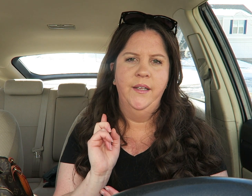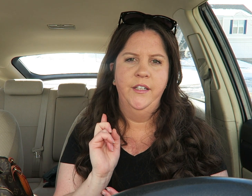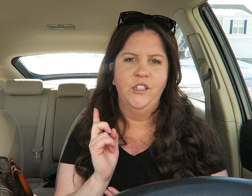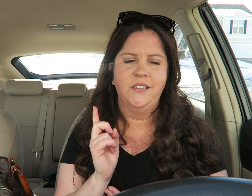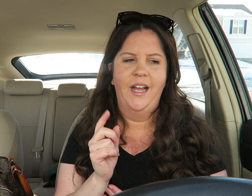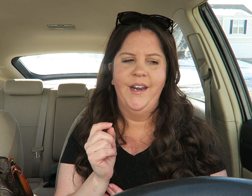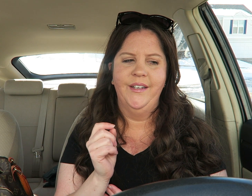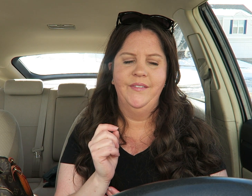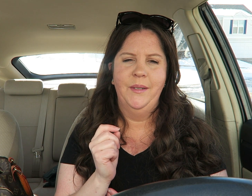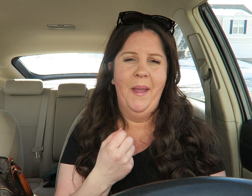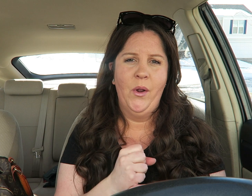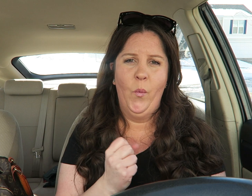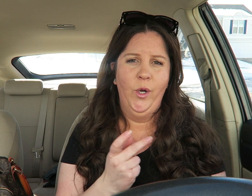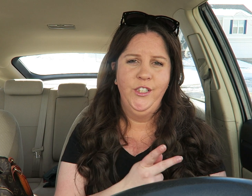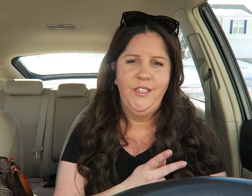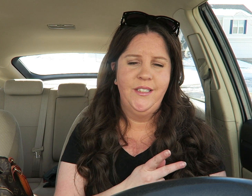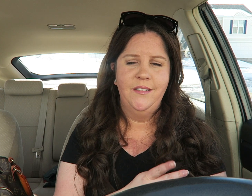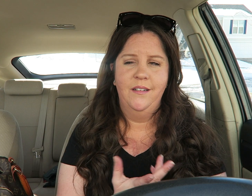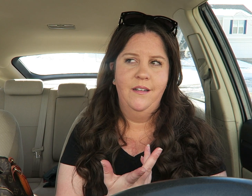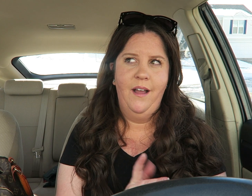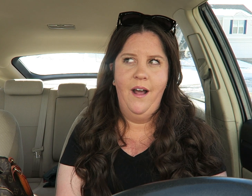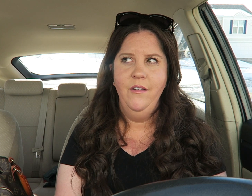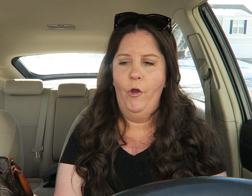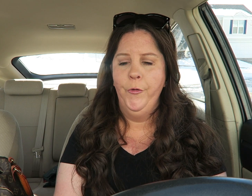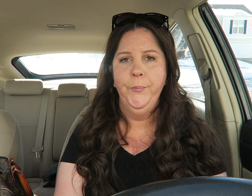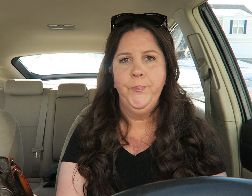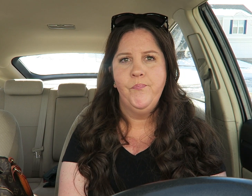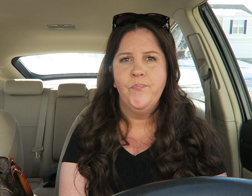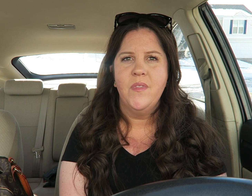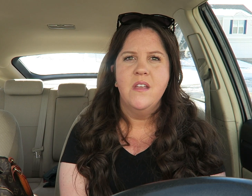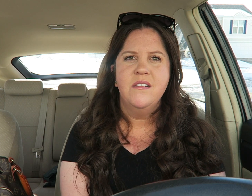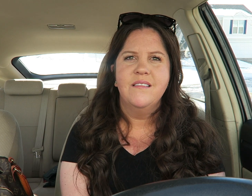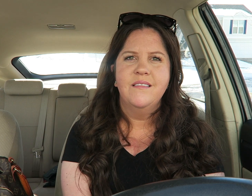And it just kinda made it worst I don't know.